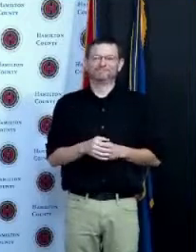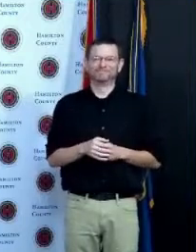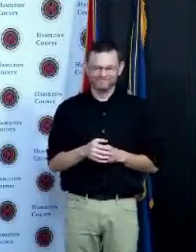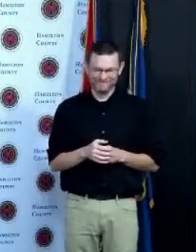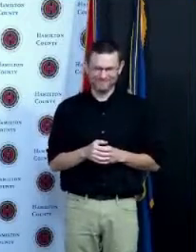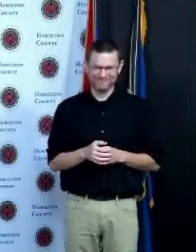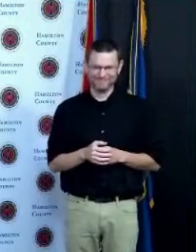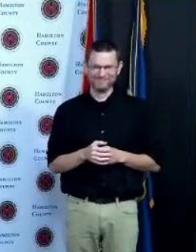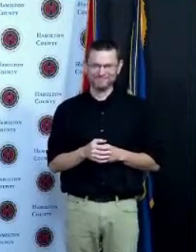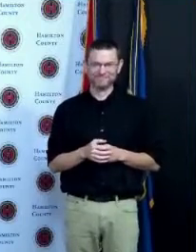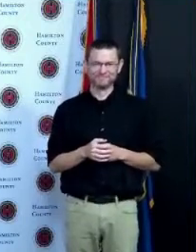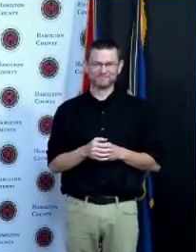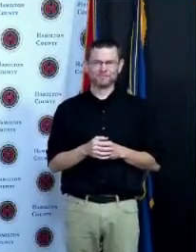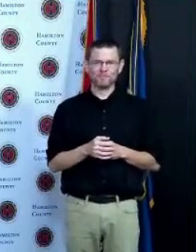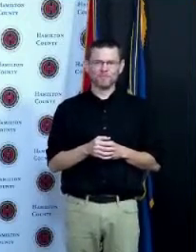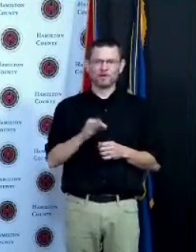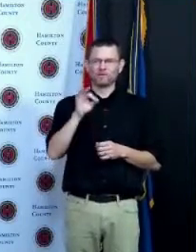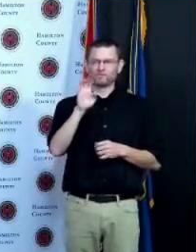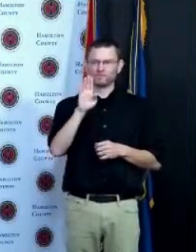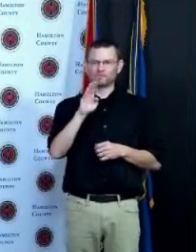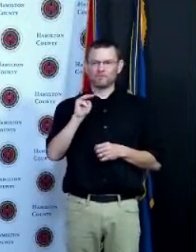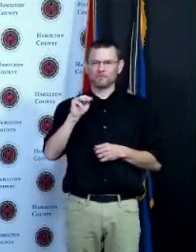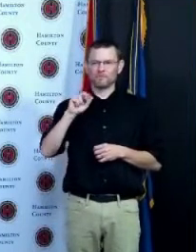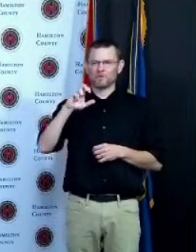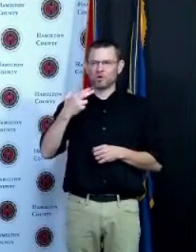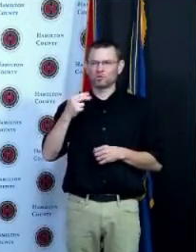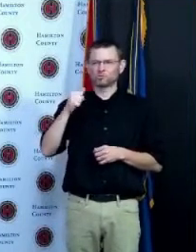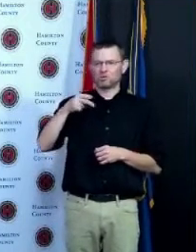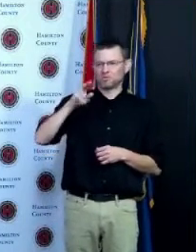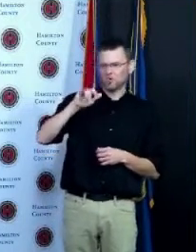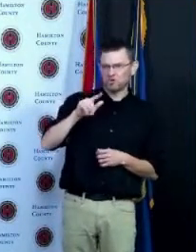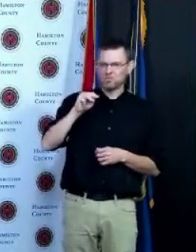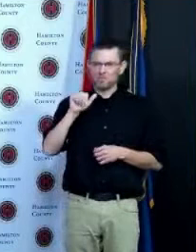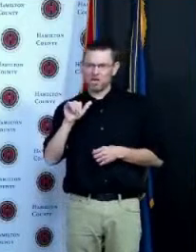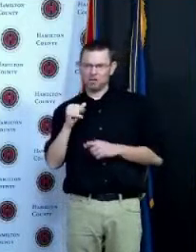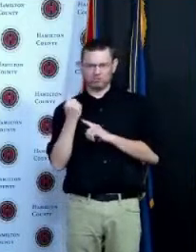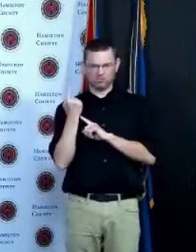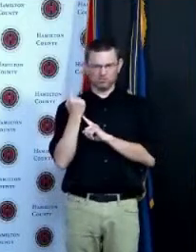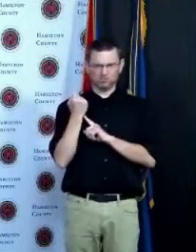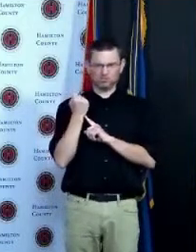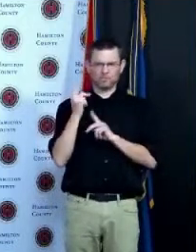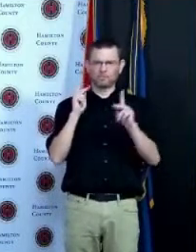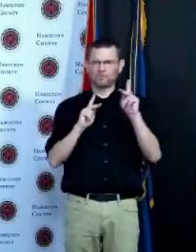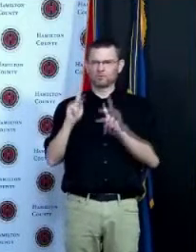March April May of last year I think there was a little bit of doubt among some me included that